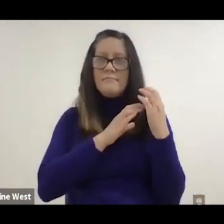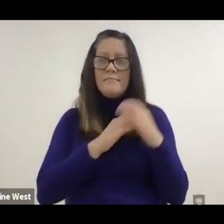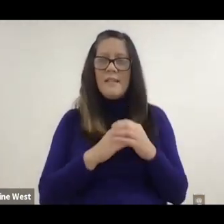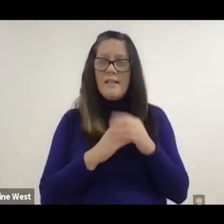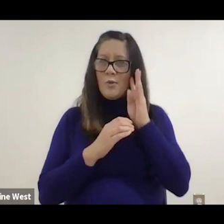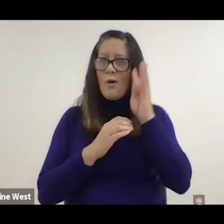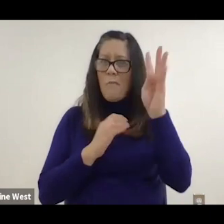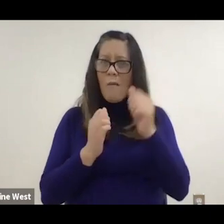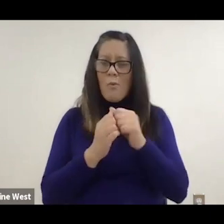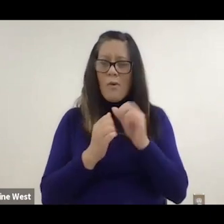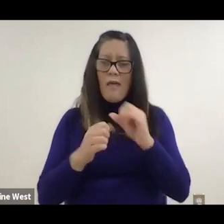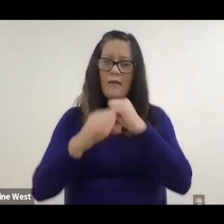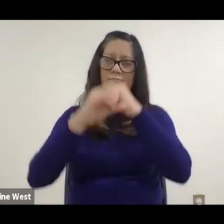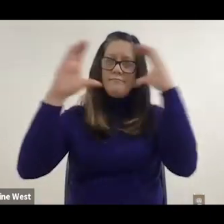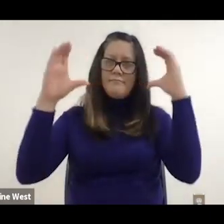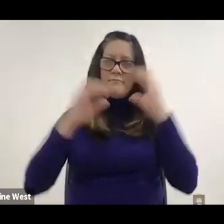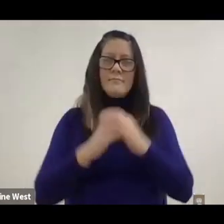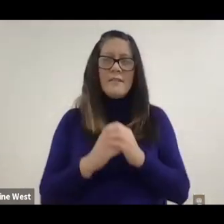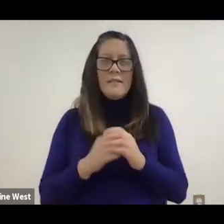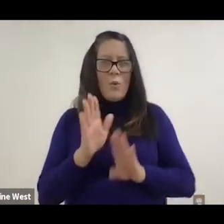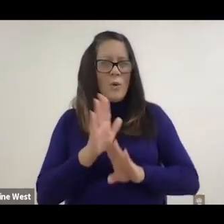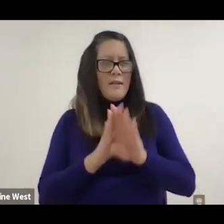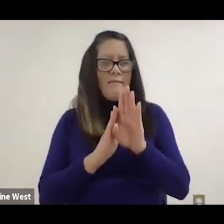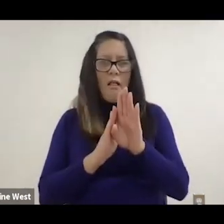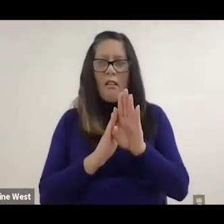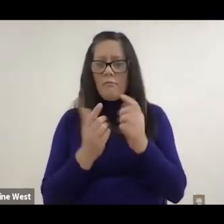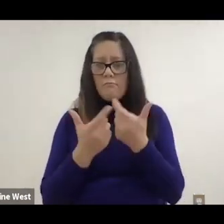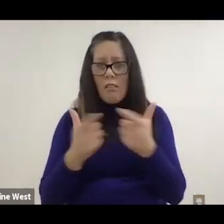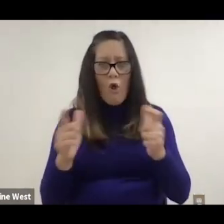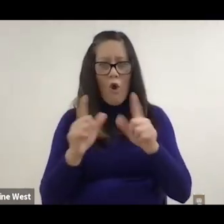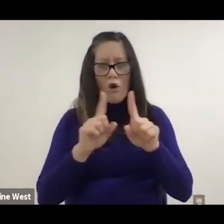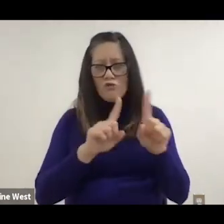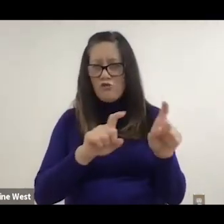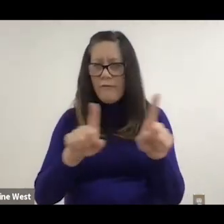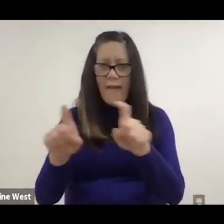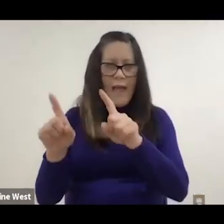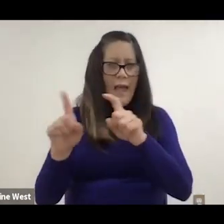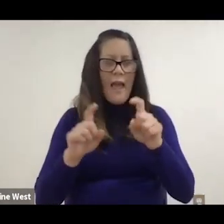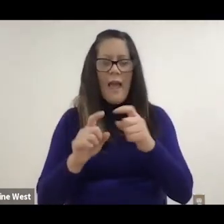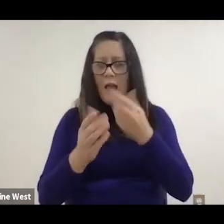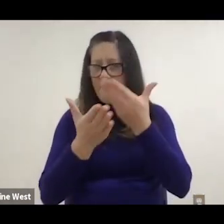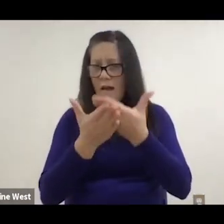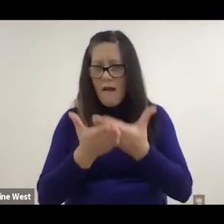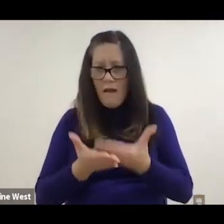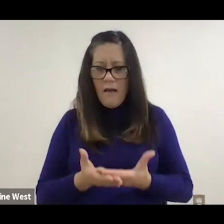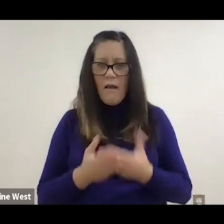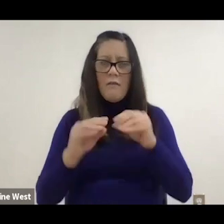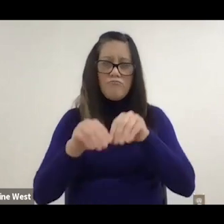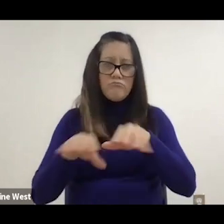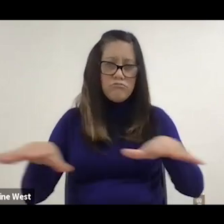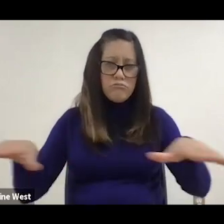And so we developed a large survey and validated it. This is a sample we had about thousand.